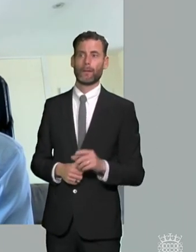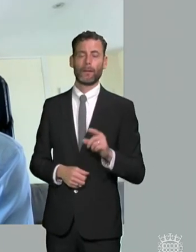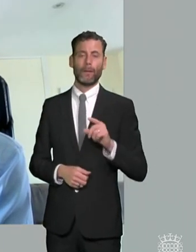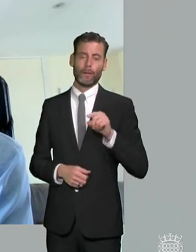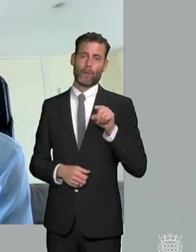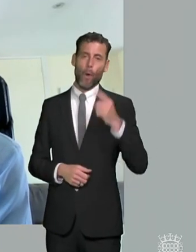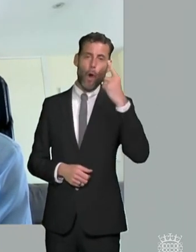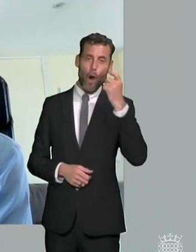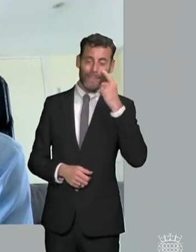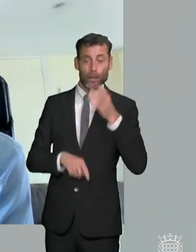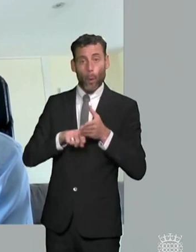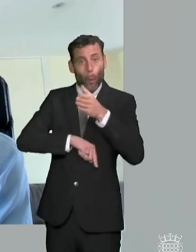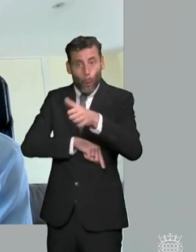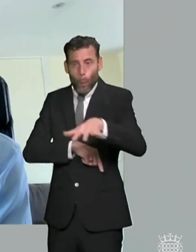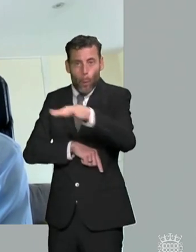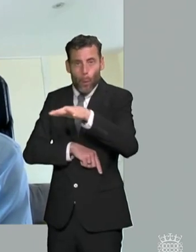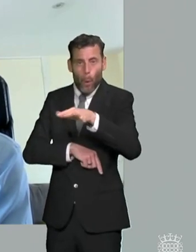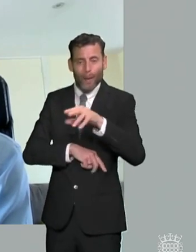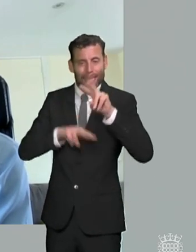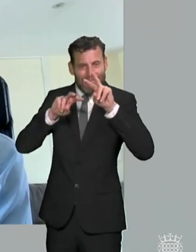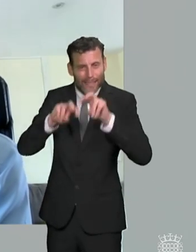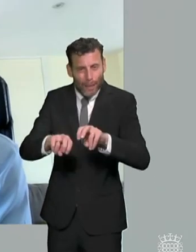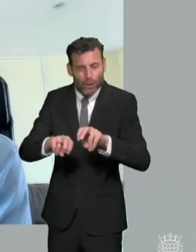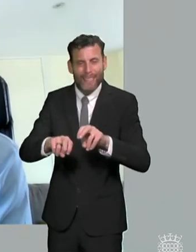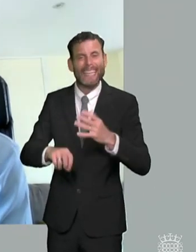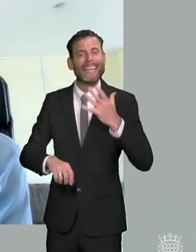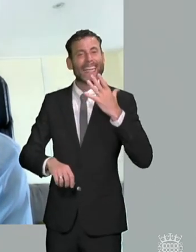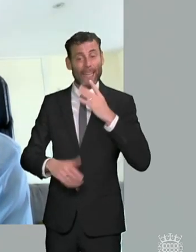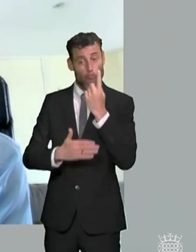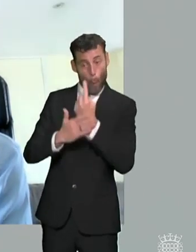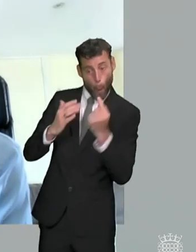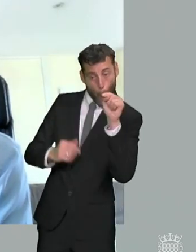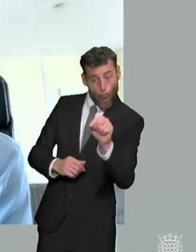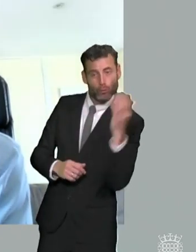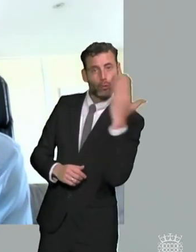inspections so there's clearly we've got to make sure that parental voices are heard more loudly